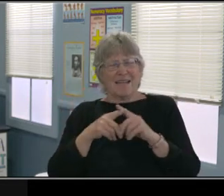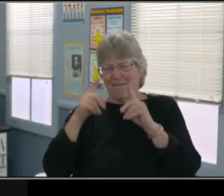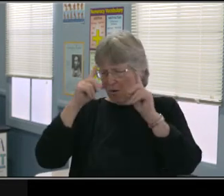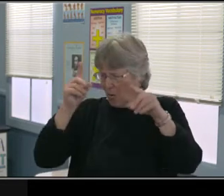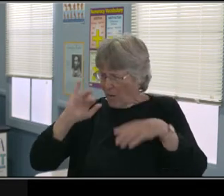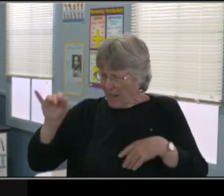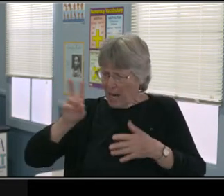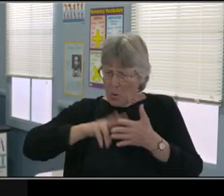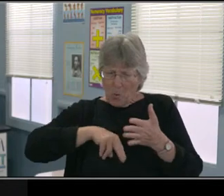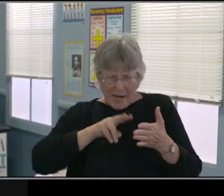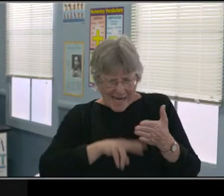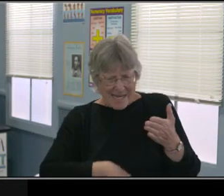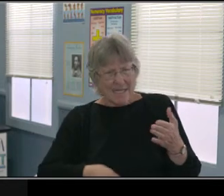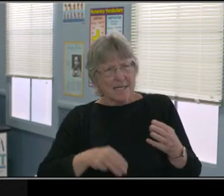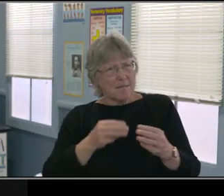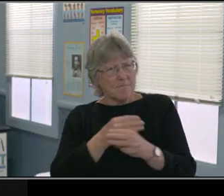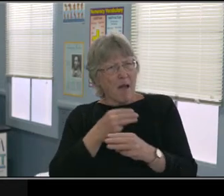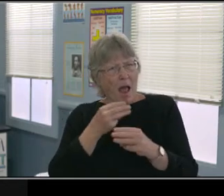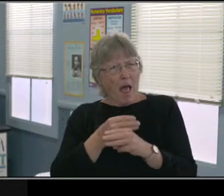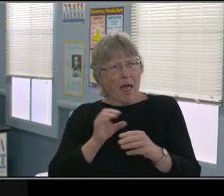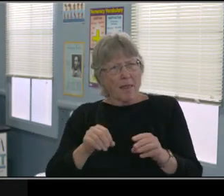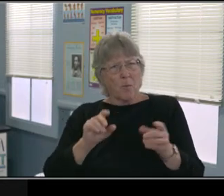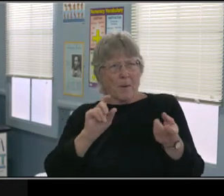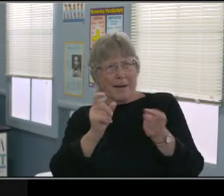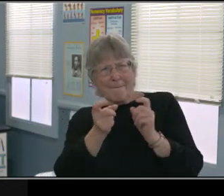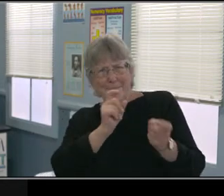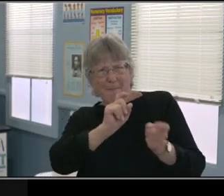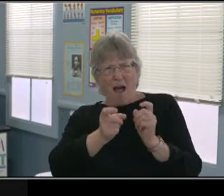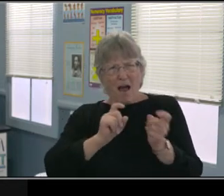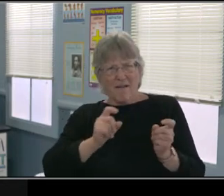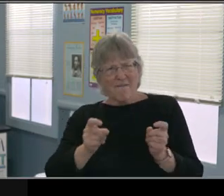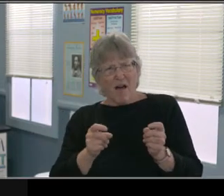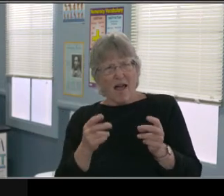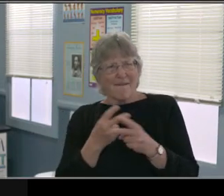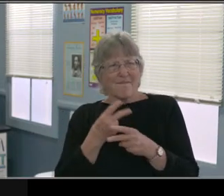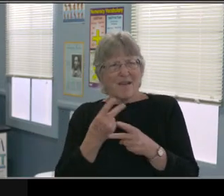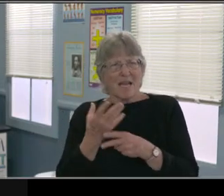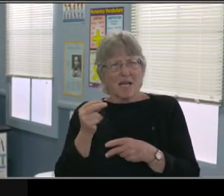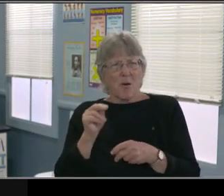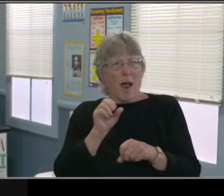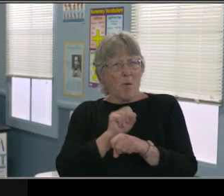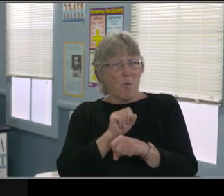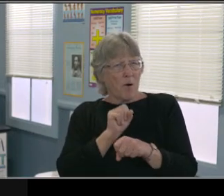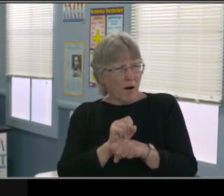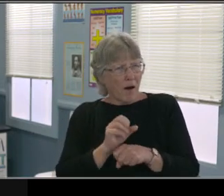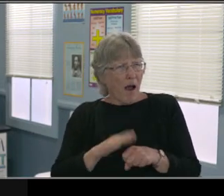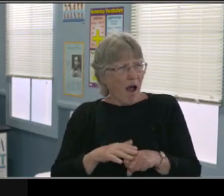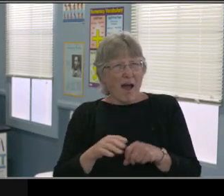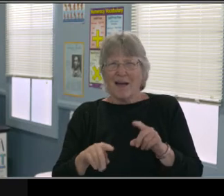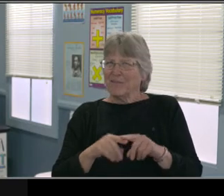and you've come up with something that is working for you. Something else to think about is,